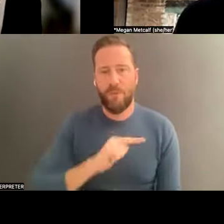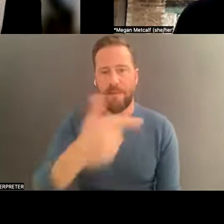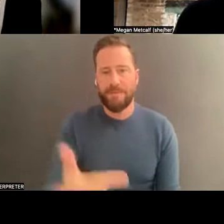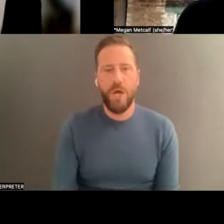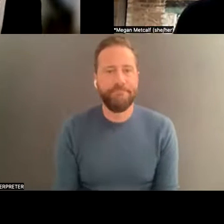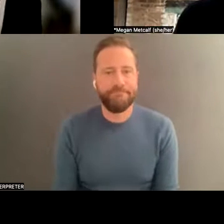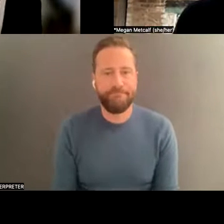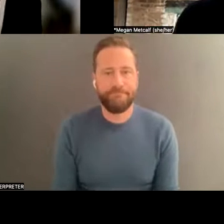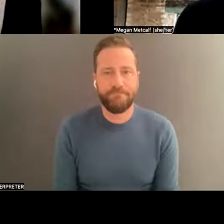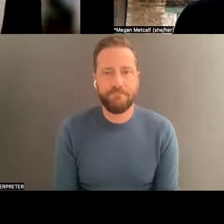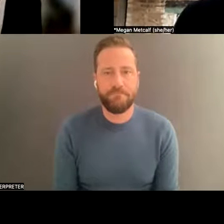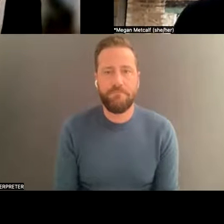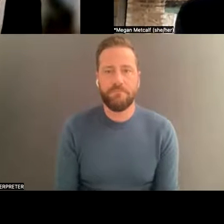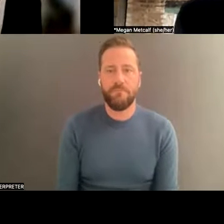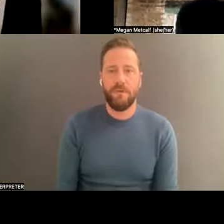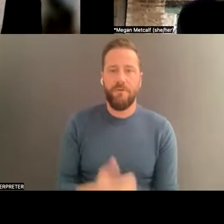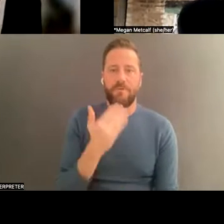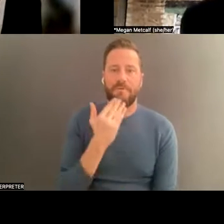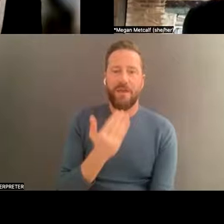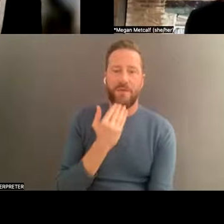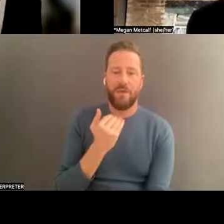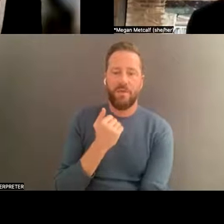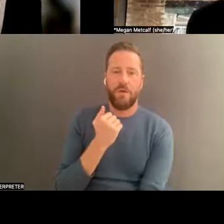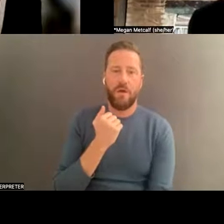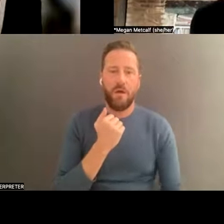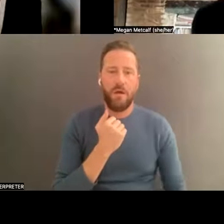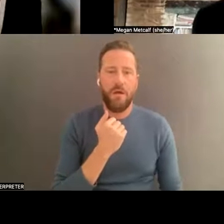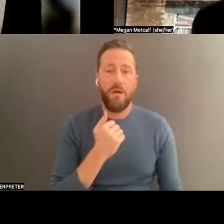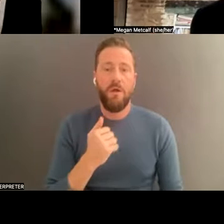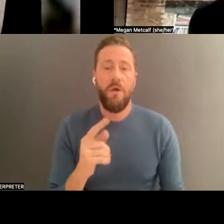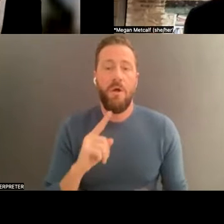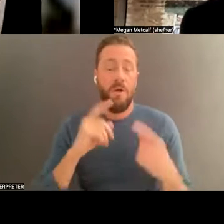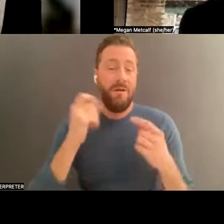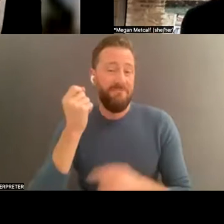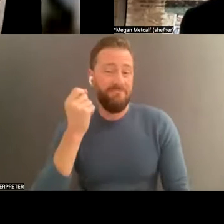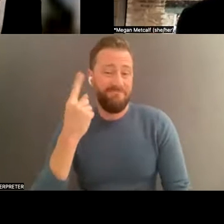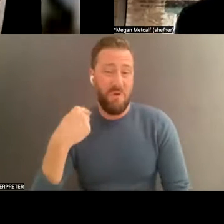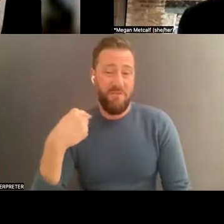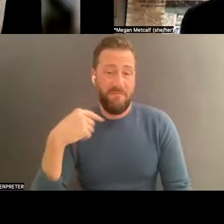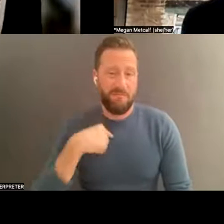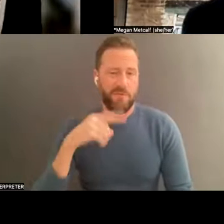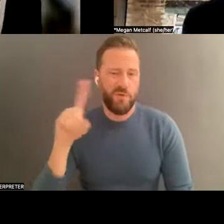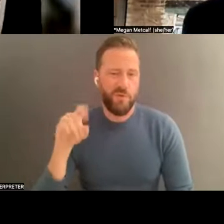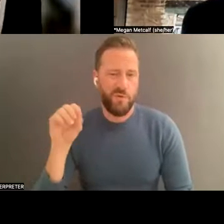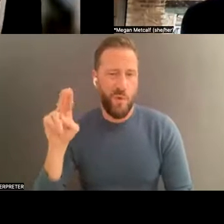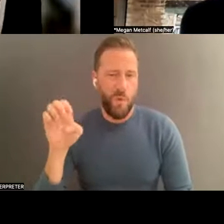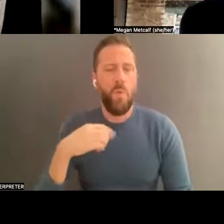. >> Mark Pickett: Thank you, Muna. When I started breakdancing, going back